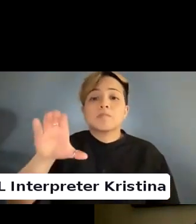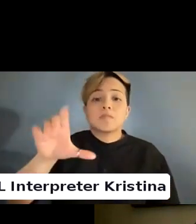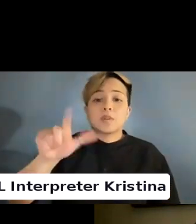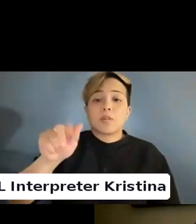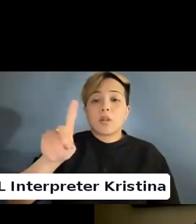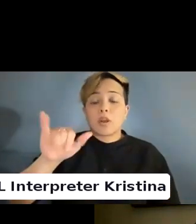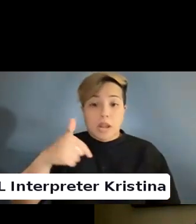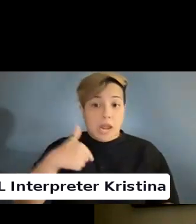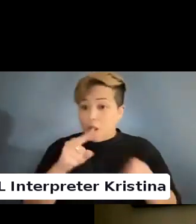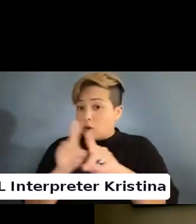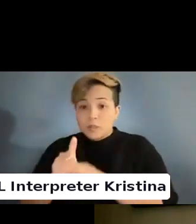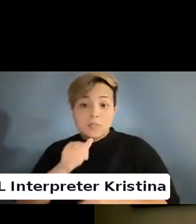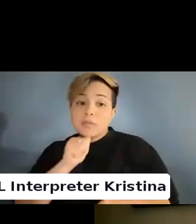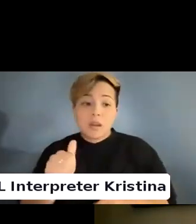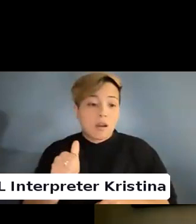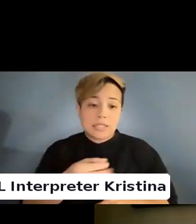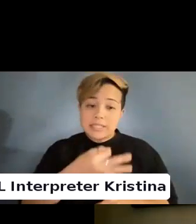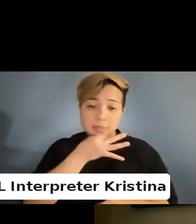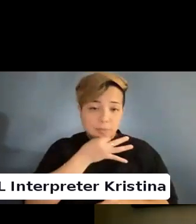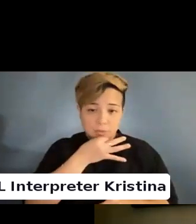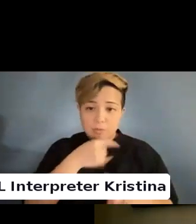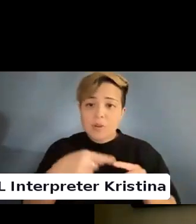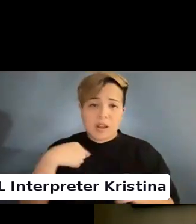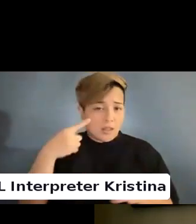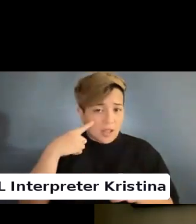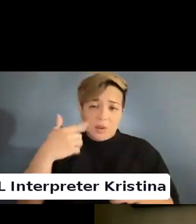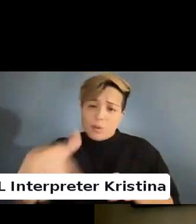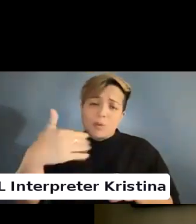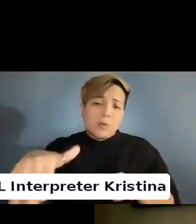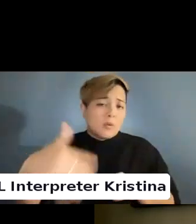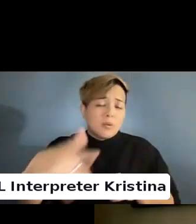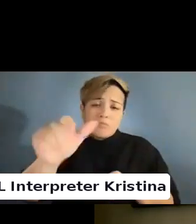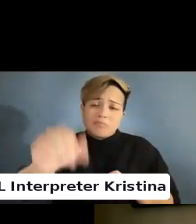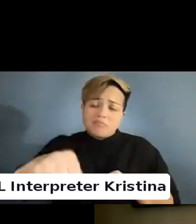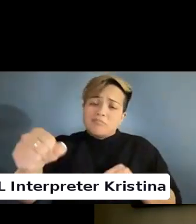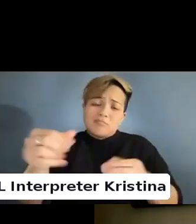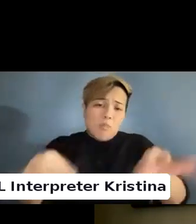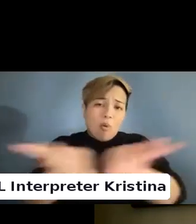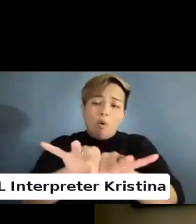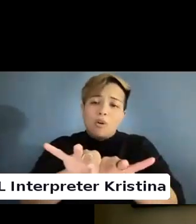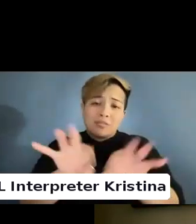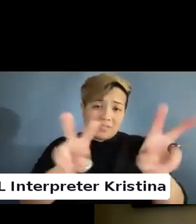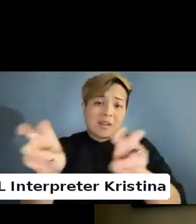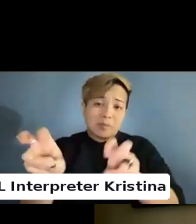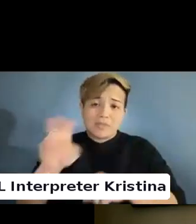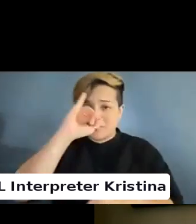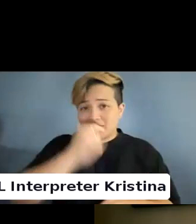I also am not an expert but I think this is an incredibly important topic.